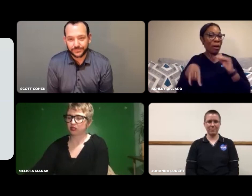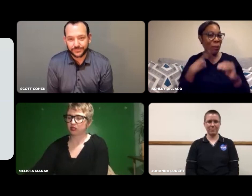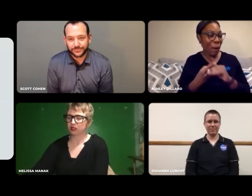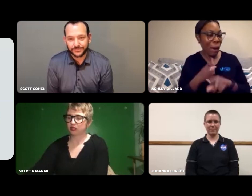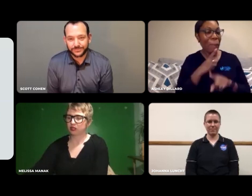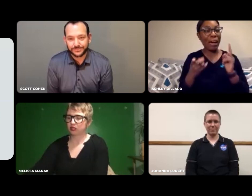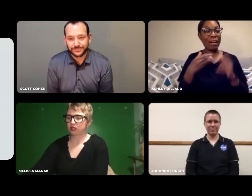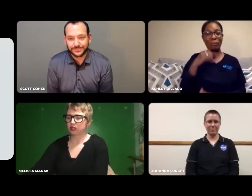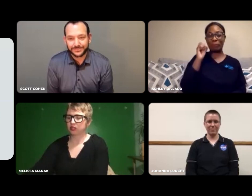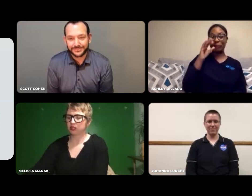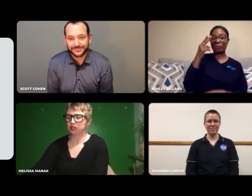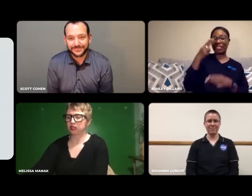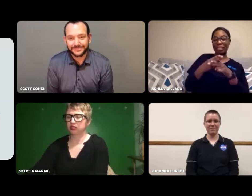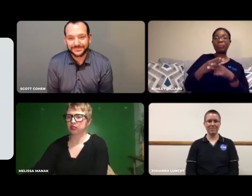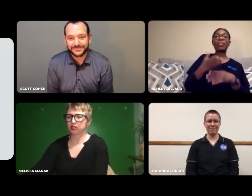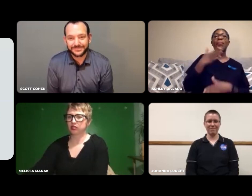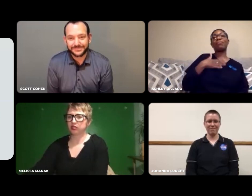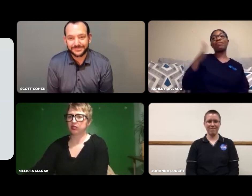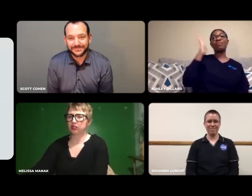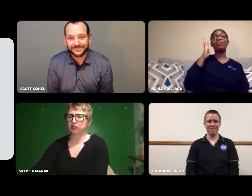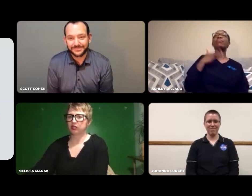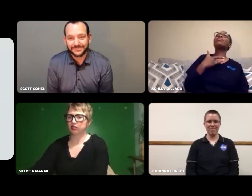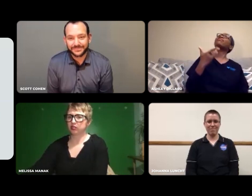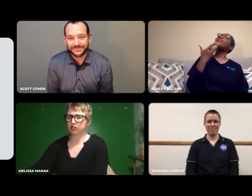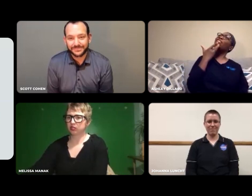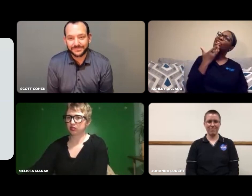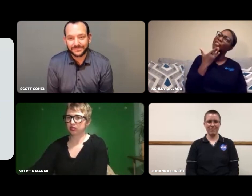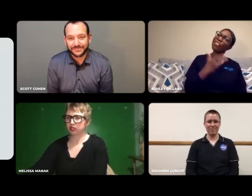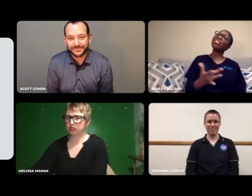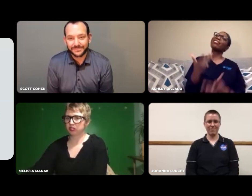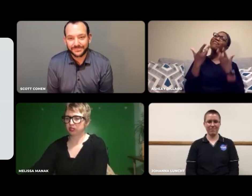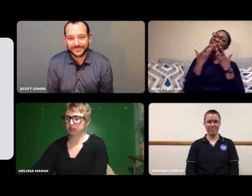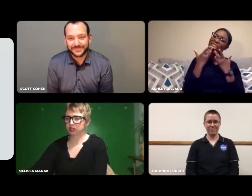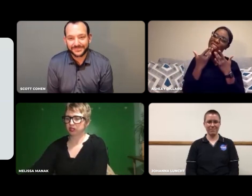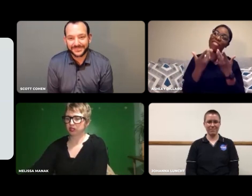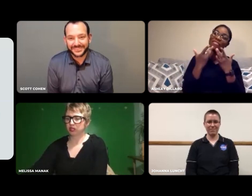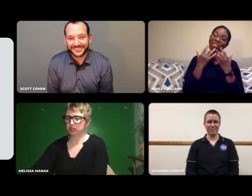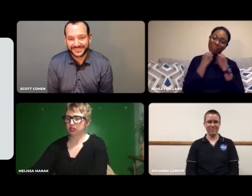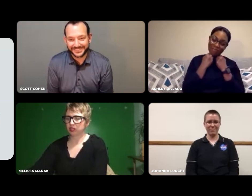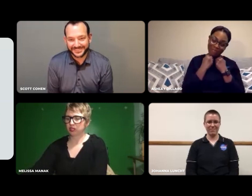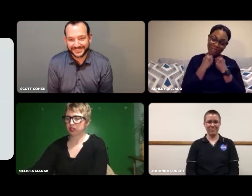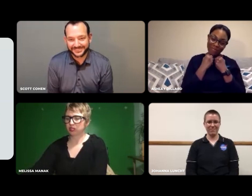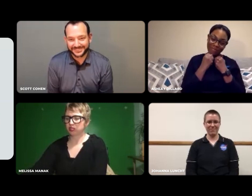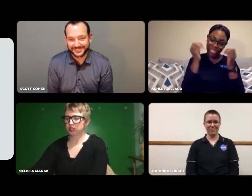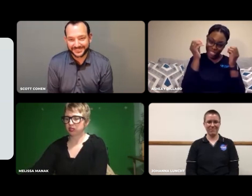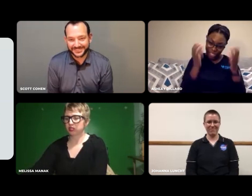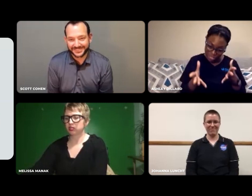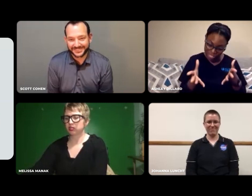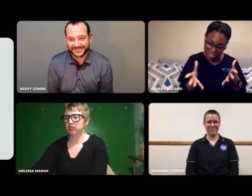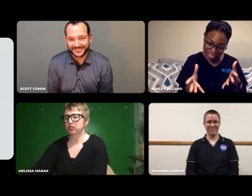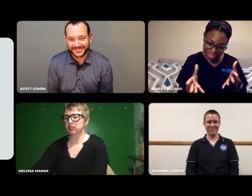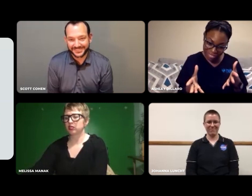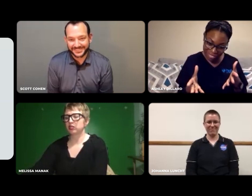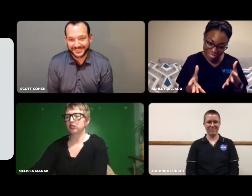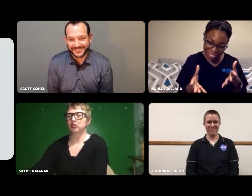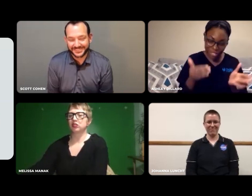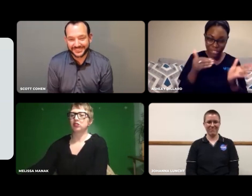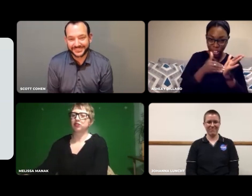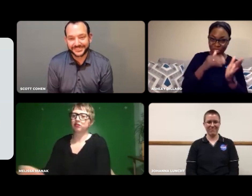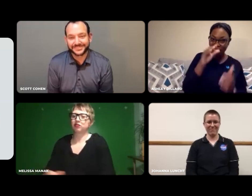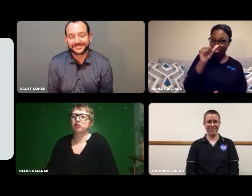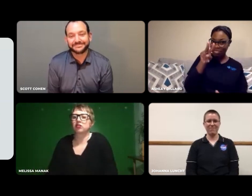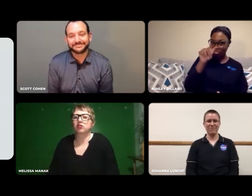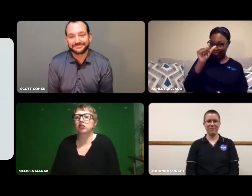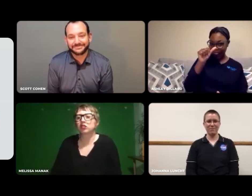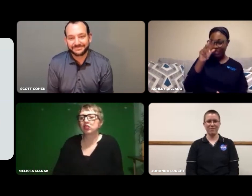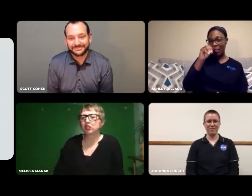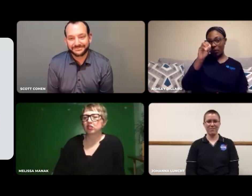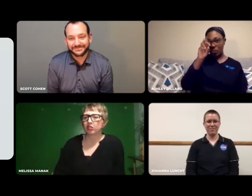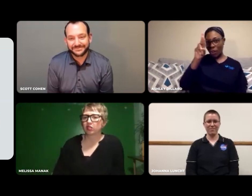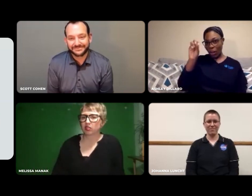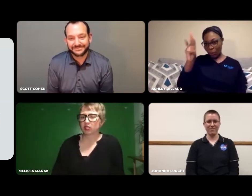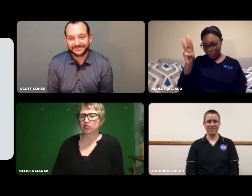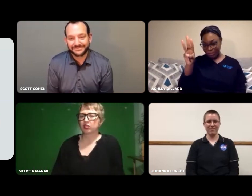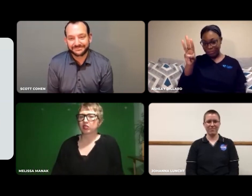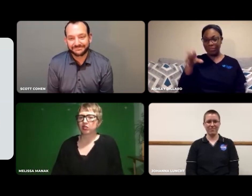I'm talking about, but I'll say their name: my most, most favorite professor, Ava Morrow.